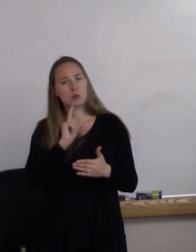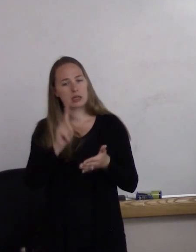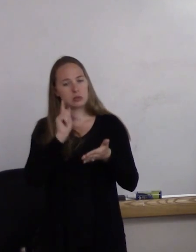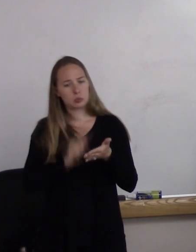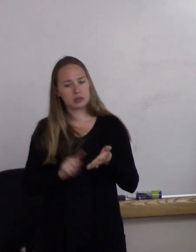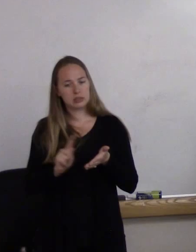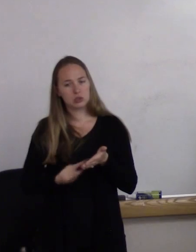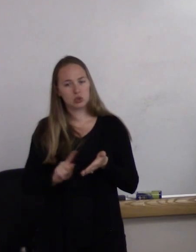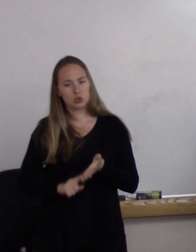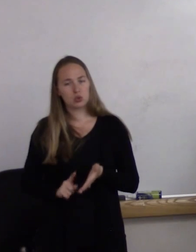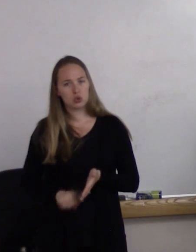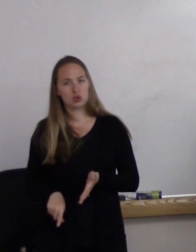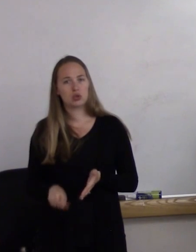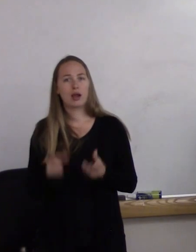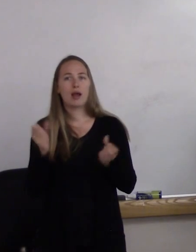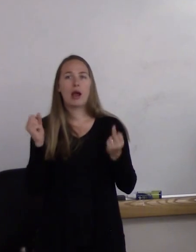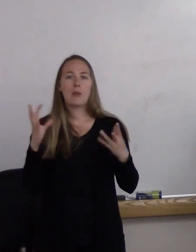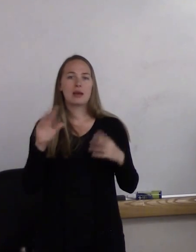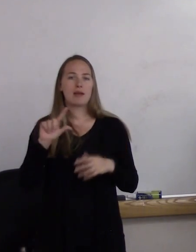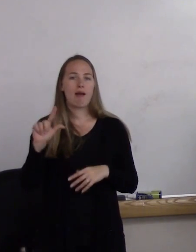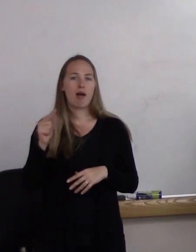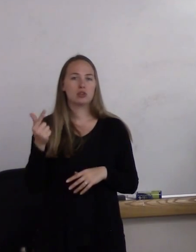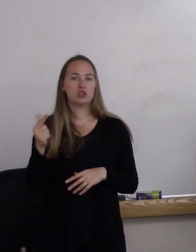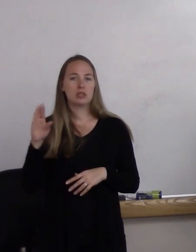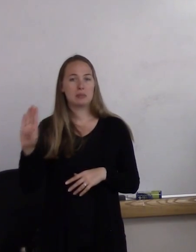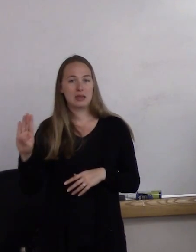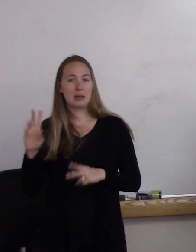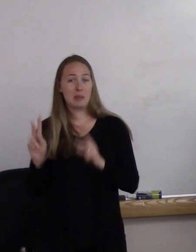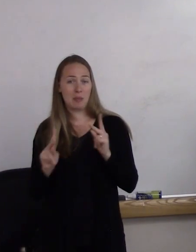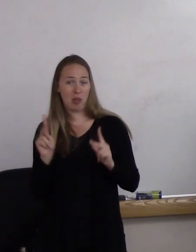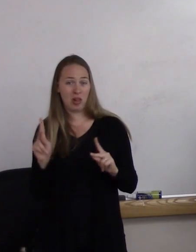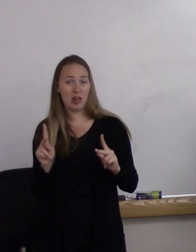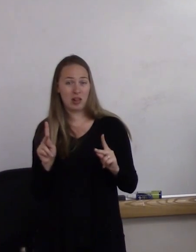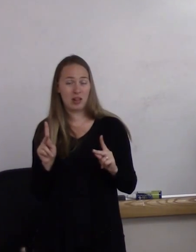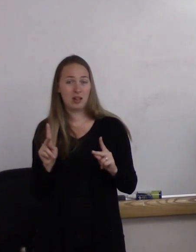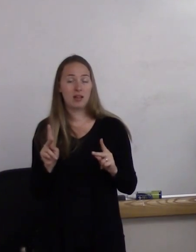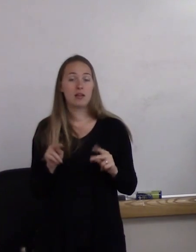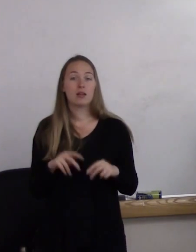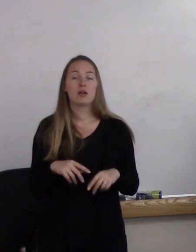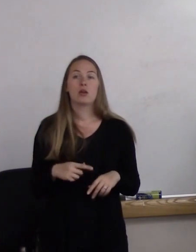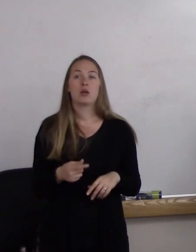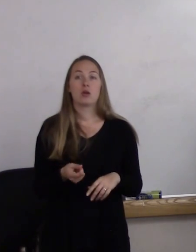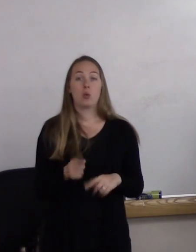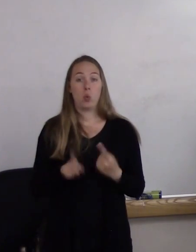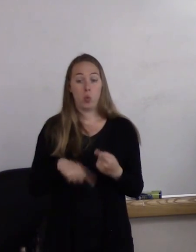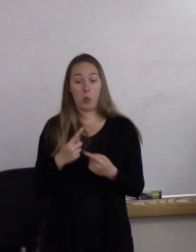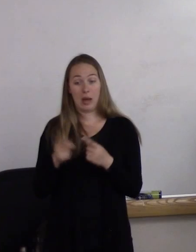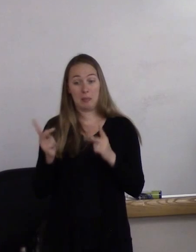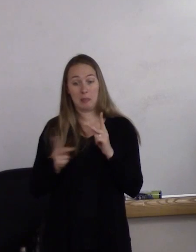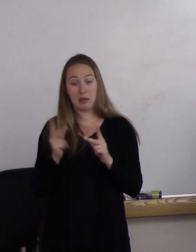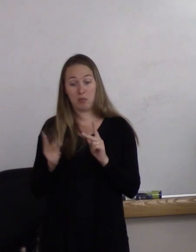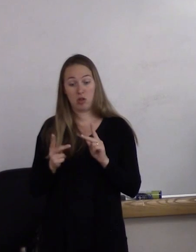on the number of LGB people there are, and when people identify as LGB,